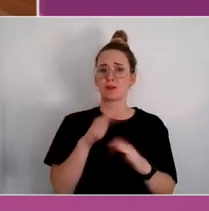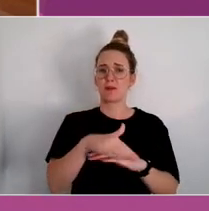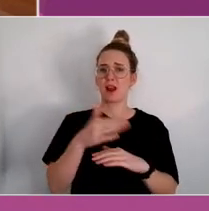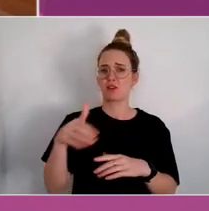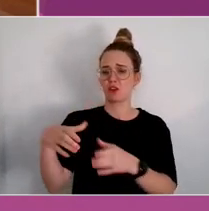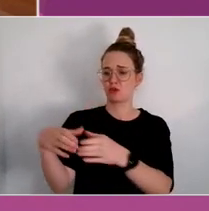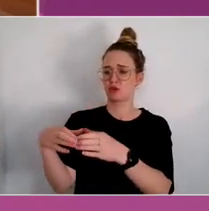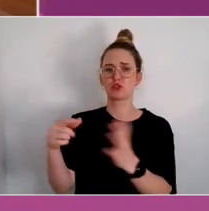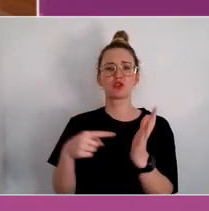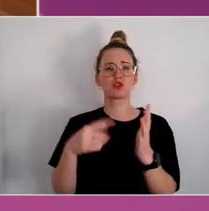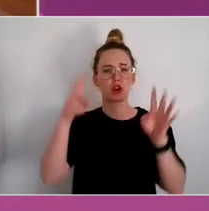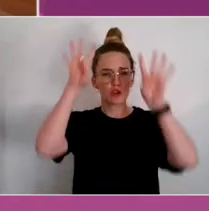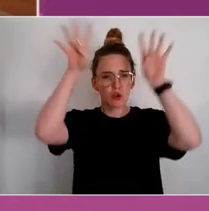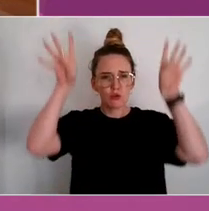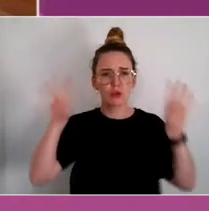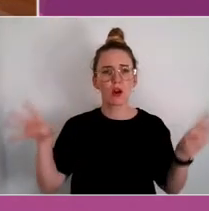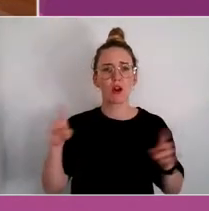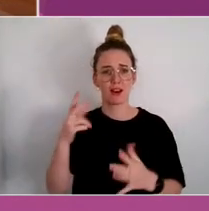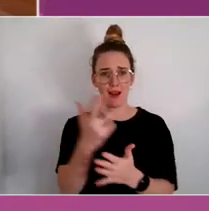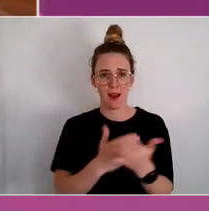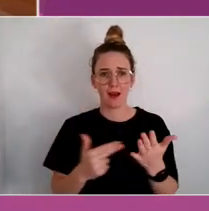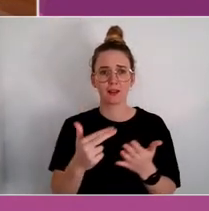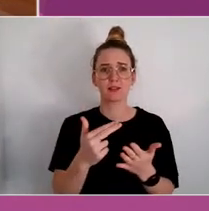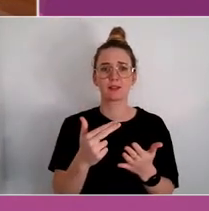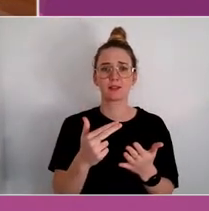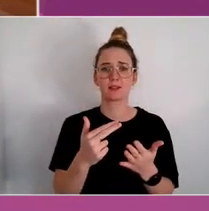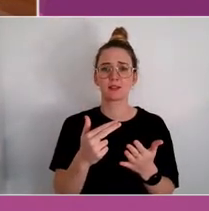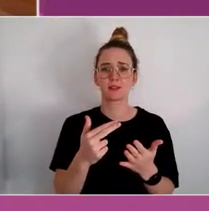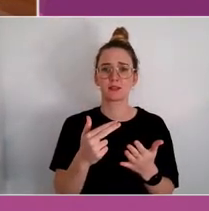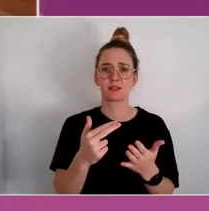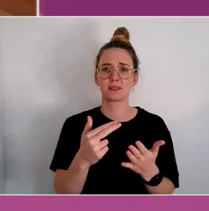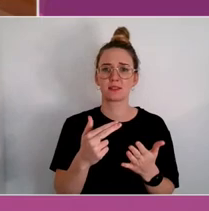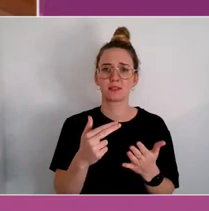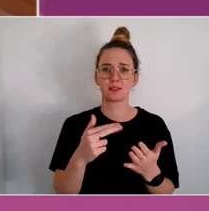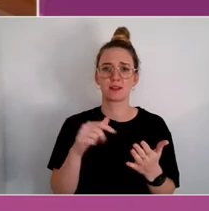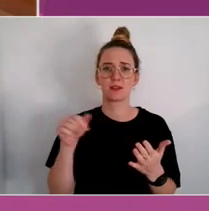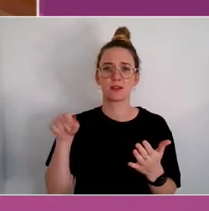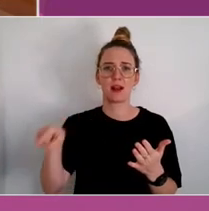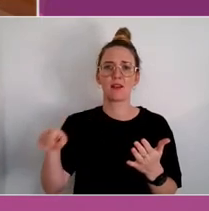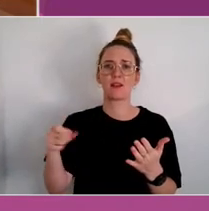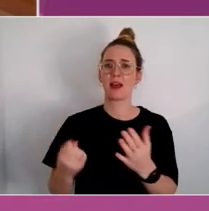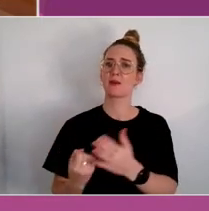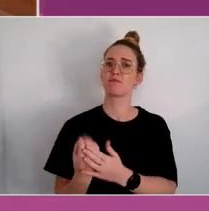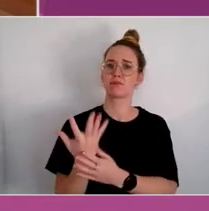emerging artists, living with a disability.